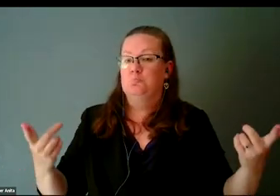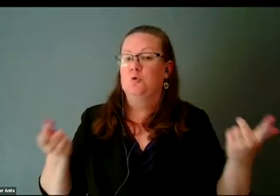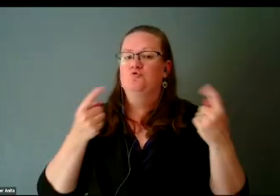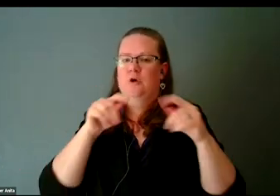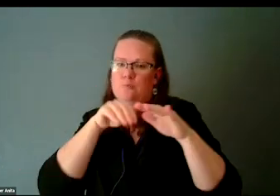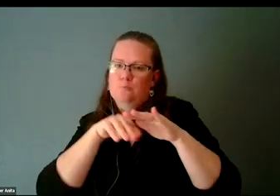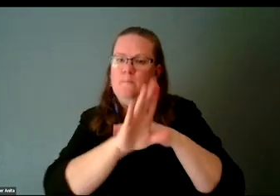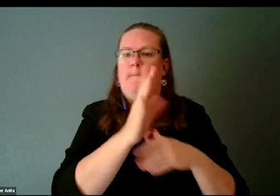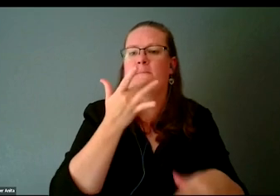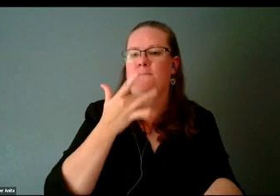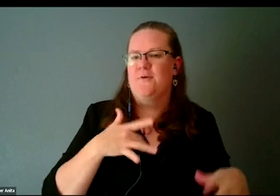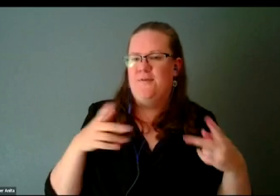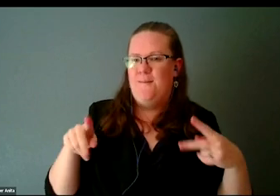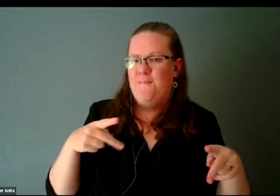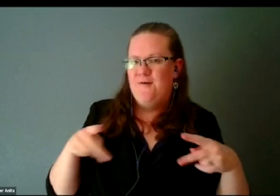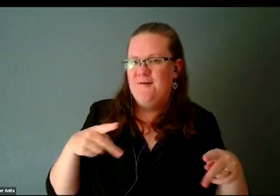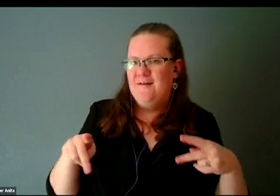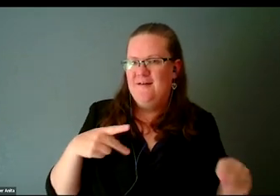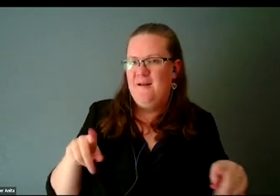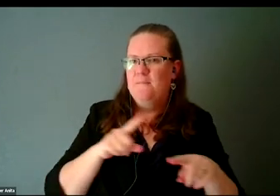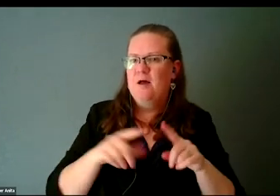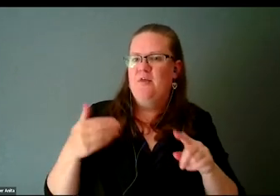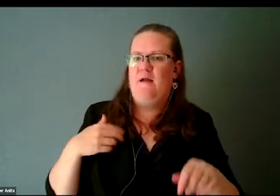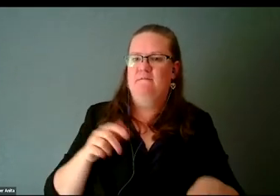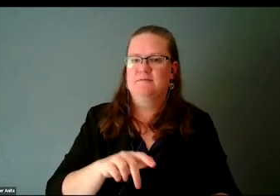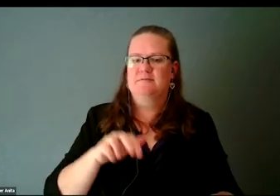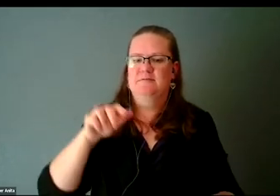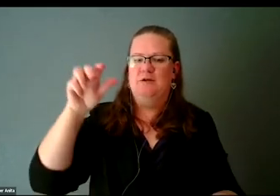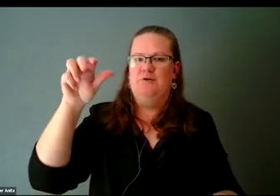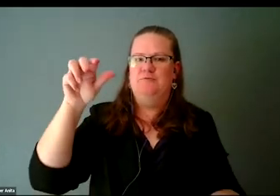and there is a bunch of stairs to get in.